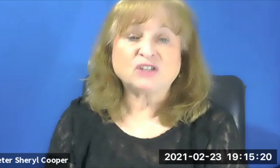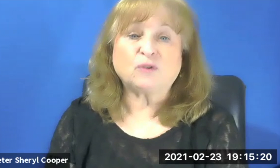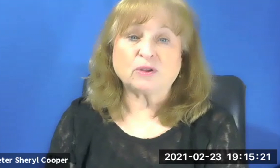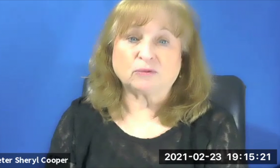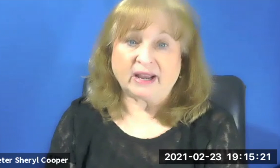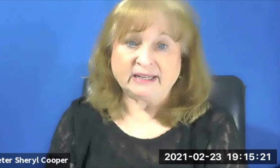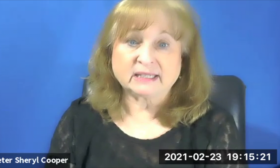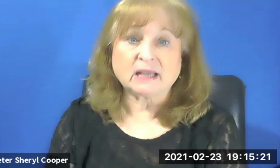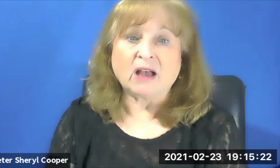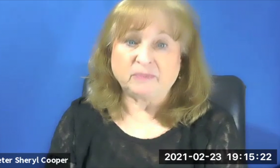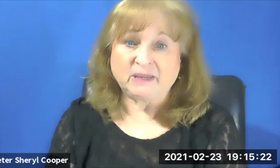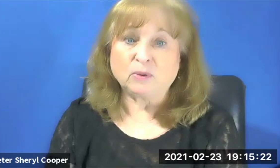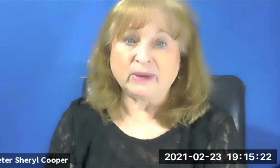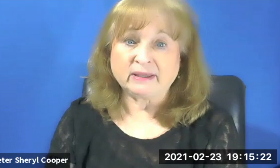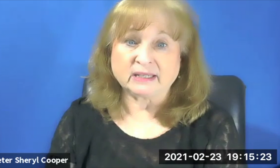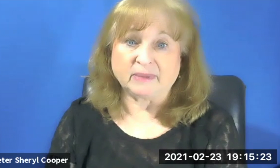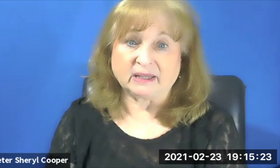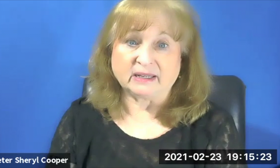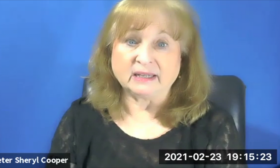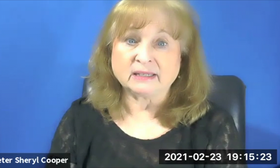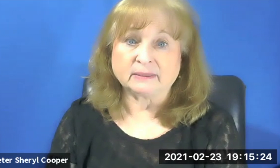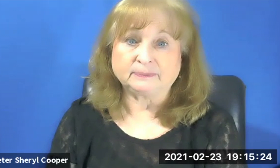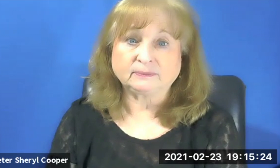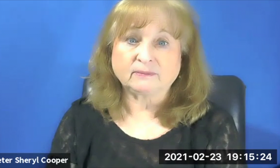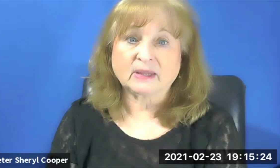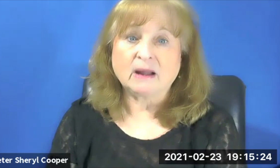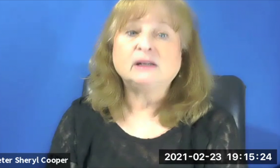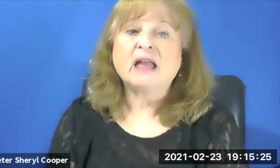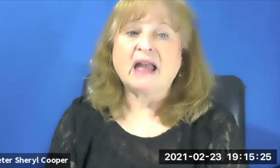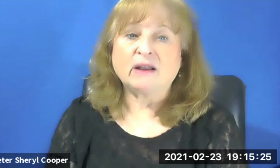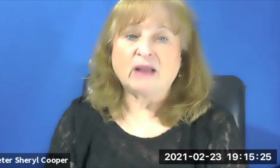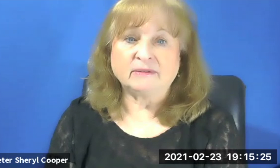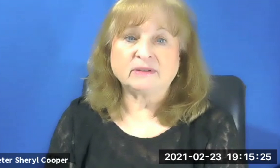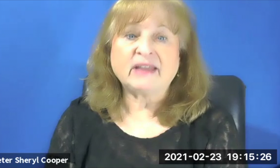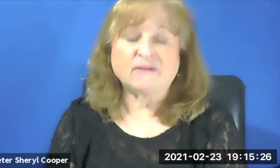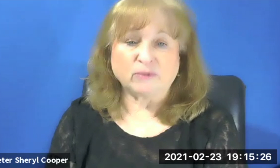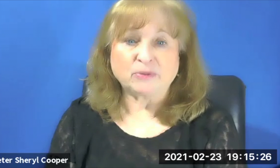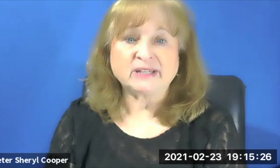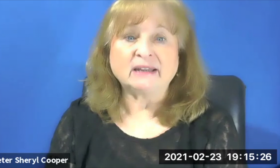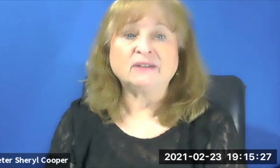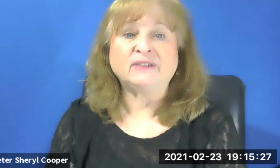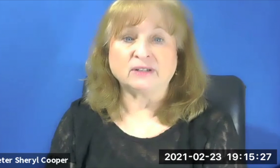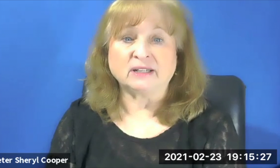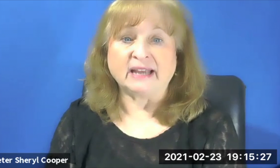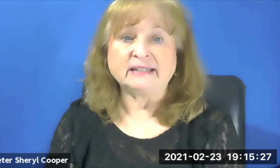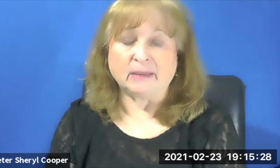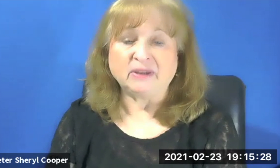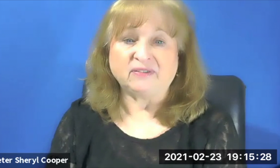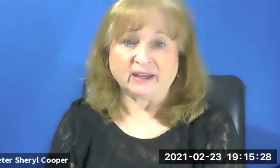for the rights of People with Disabilities . And they have a representative here tonight, Debby